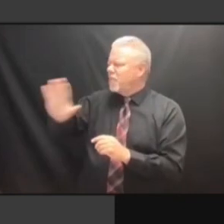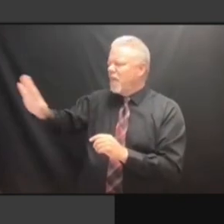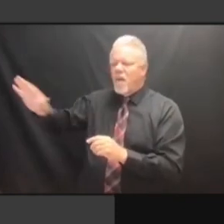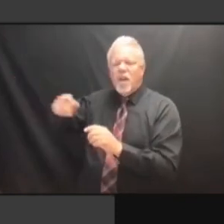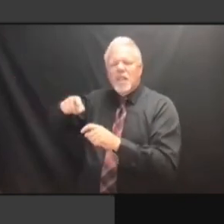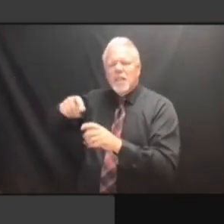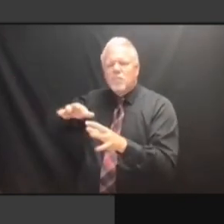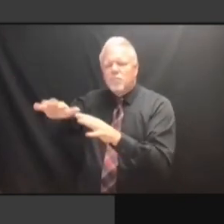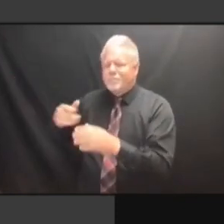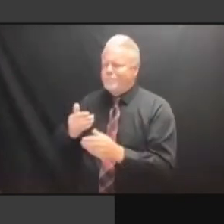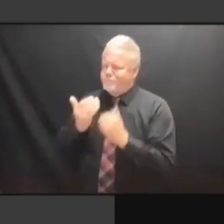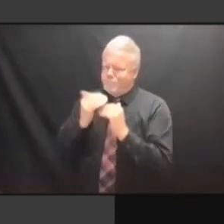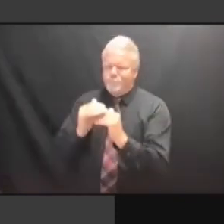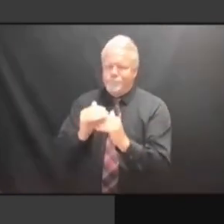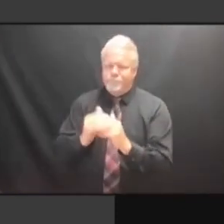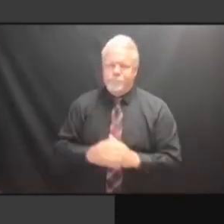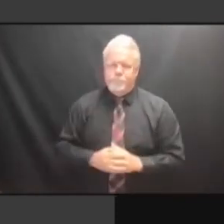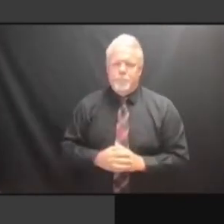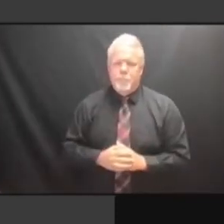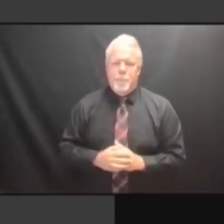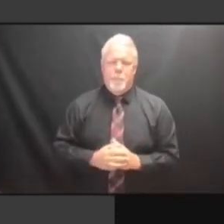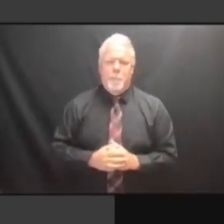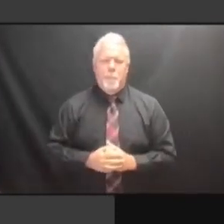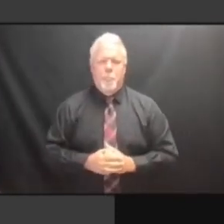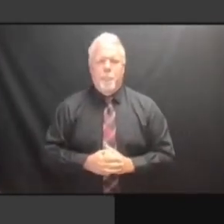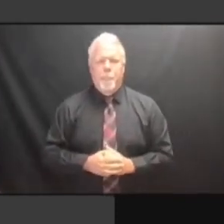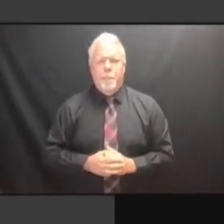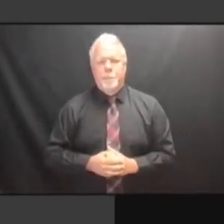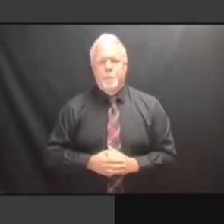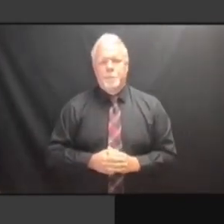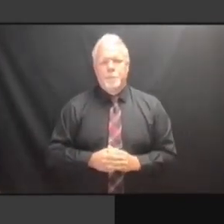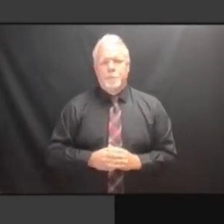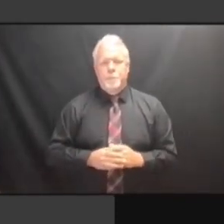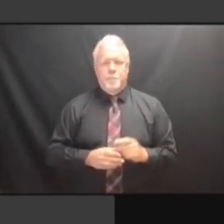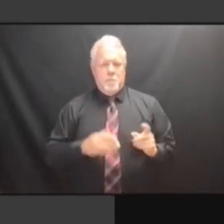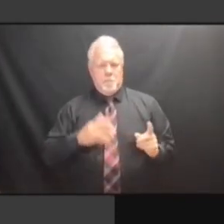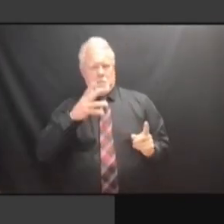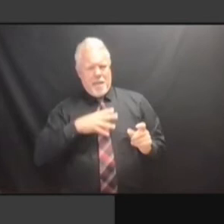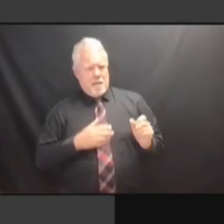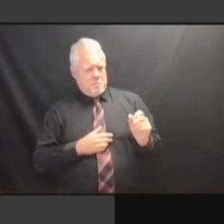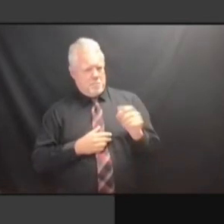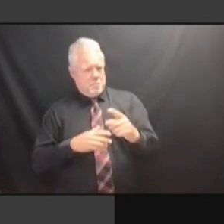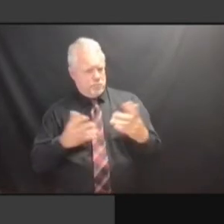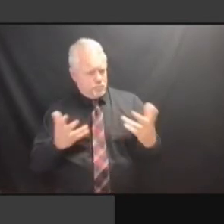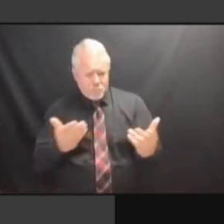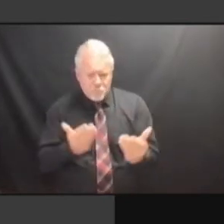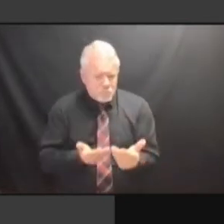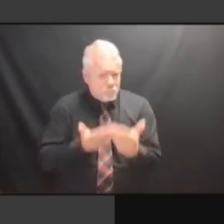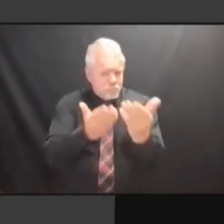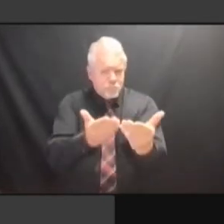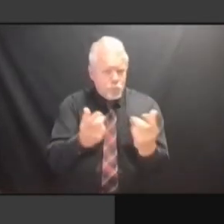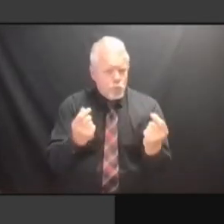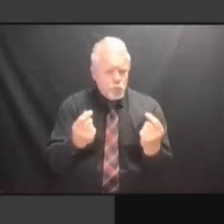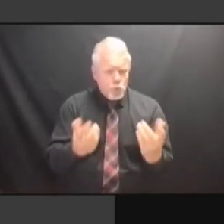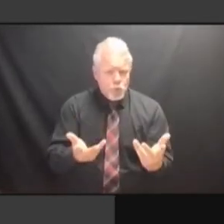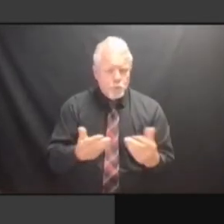AWARE. >> WHAT ARE YOU AWARE. >> WHAT ARE YOU SUGGESTING? WHAT ARE YOU SUGGESTING? WHAT ARE YOU SUGGESTING? >> WHAT ARE YOU SUGGESTING? >> WELL, WHAT ARE YOU SUGGESTING? >> WELL, WITH WHAT ARE YOU SUGGESTING? >> WELL, WITH RESPECT WHAT ARE YOU SUGGESTING? >> WELL, WITH RESPECT TO WELL, WITH RESPECT TO WELL, WITH RESPECT TO WESTCHESTER WELL, WITH RESPECT TO WESTCHESTER SPECIFICALLY,